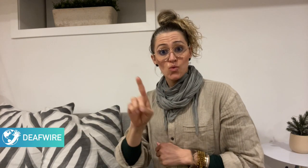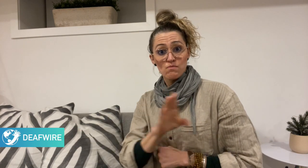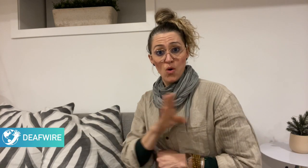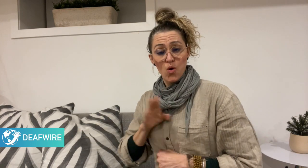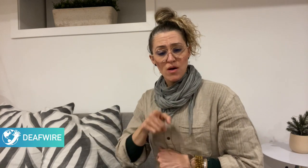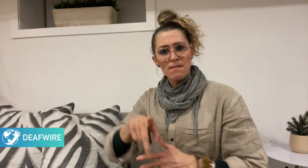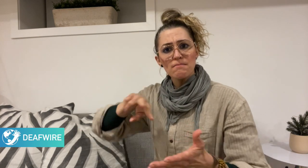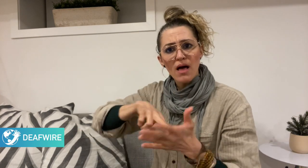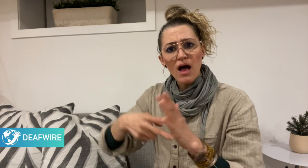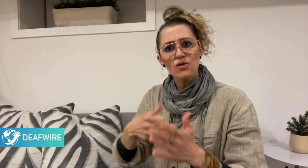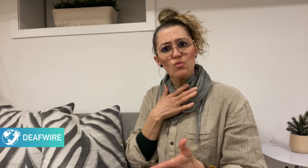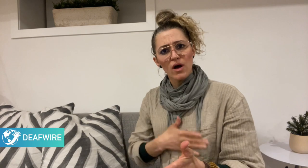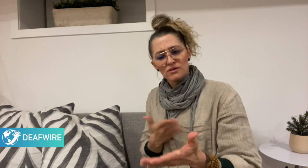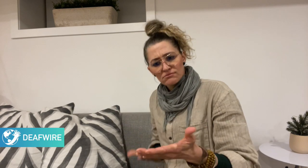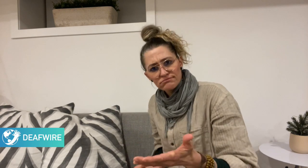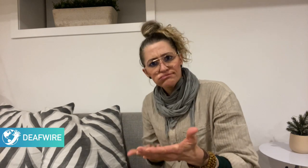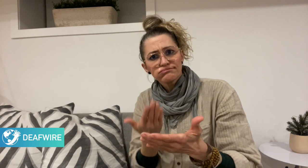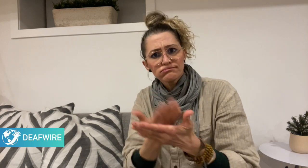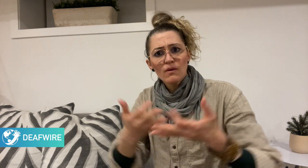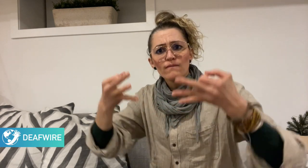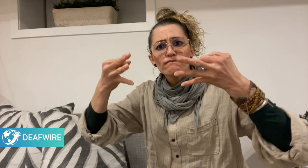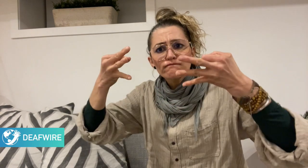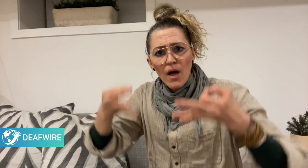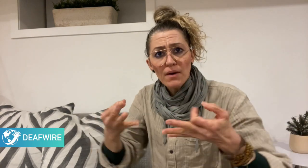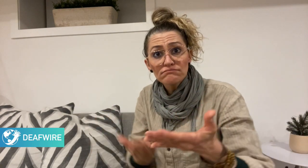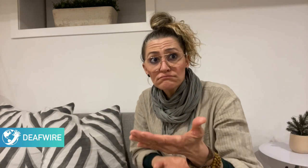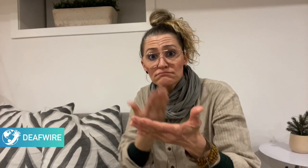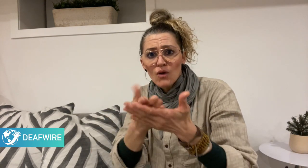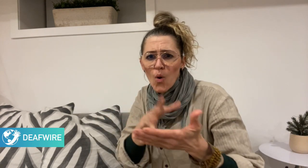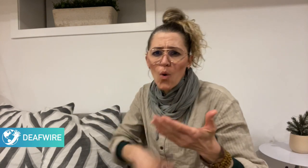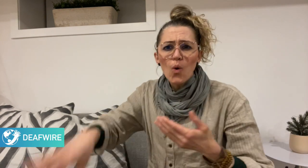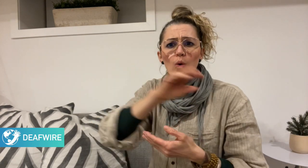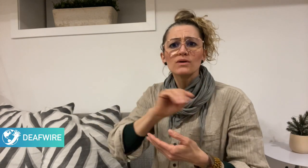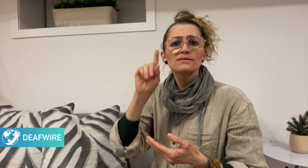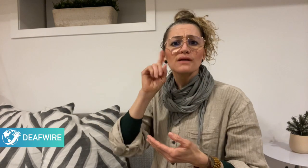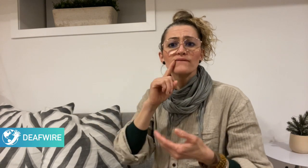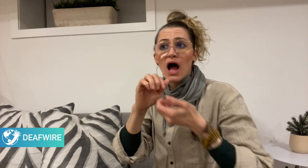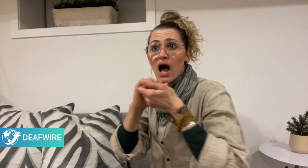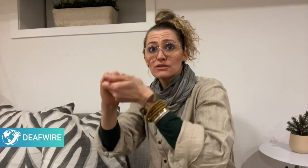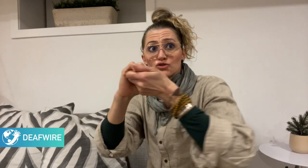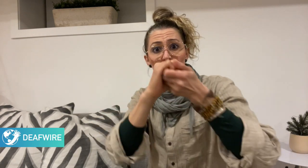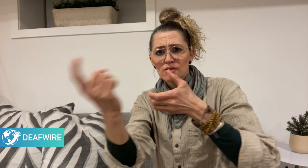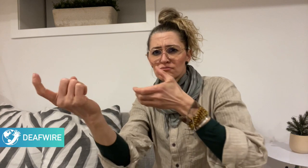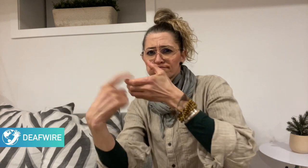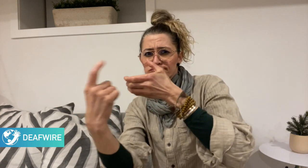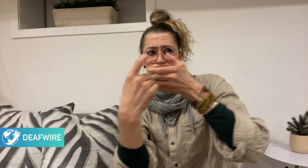The Board of EUD is planning to submit a formal proposal